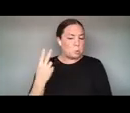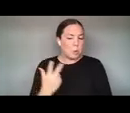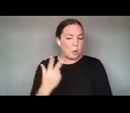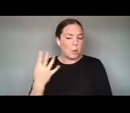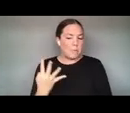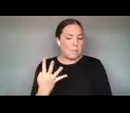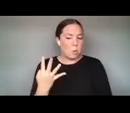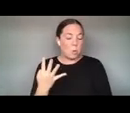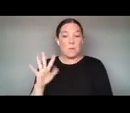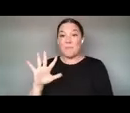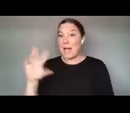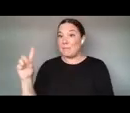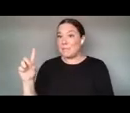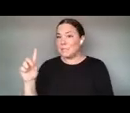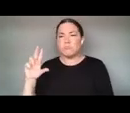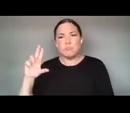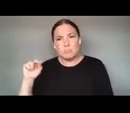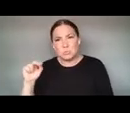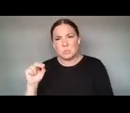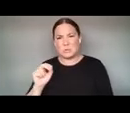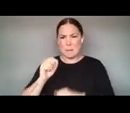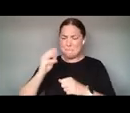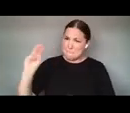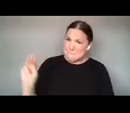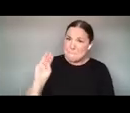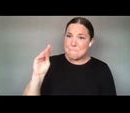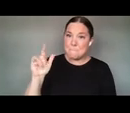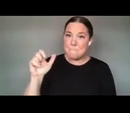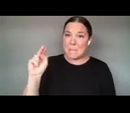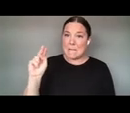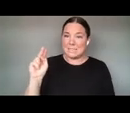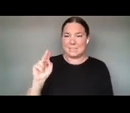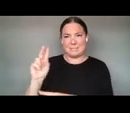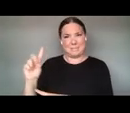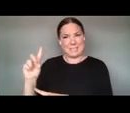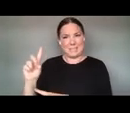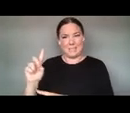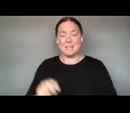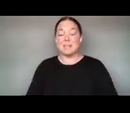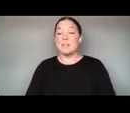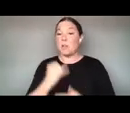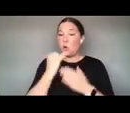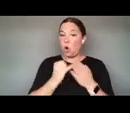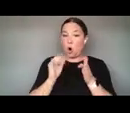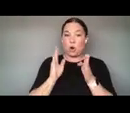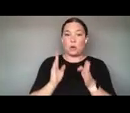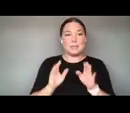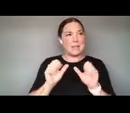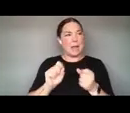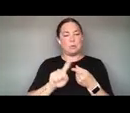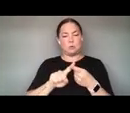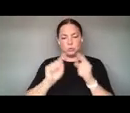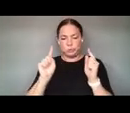A MILLION DIMENSIONS STRONG AND ARTISTS BEING ABLE TO CRACK OPEN COMPUTATIONAL TOOLS AND FIND